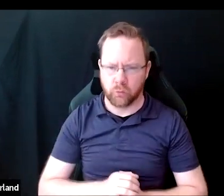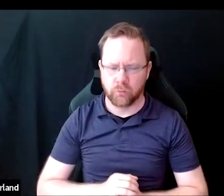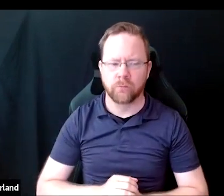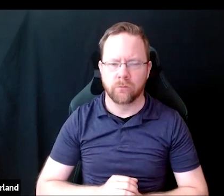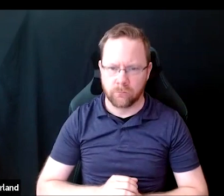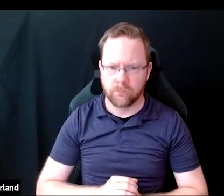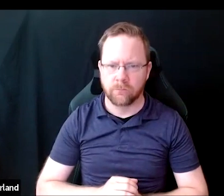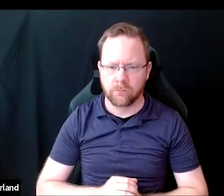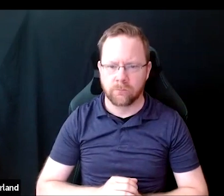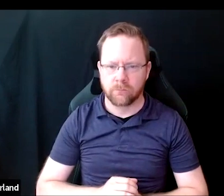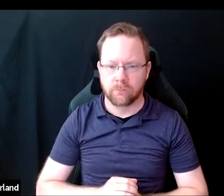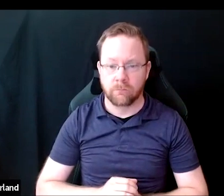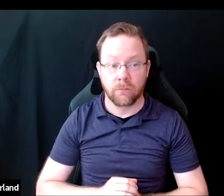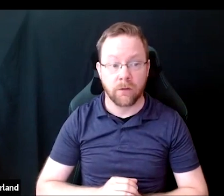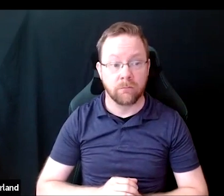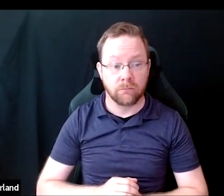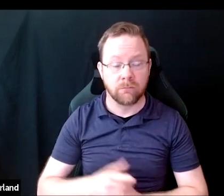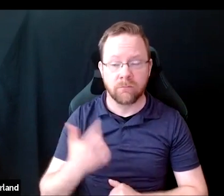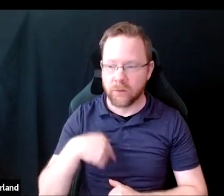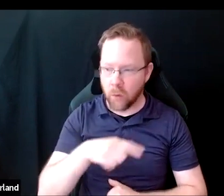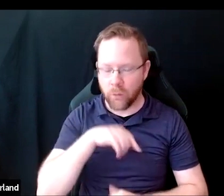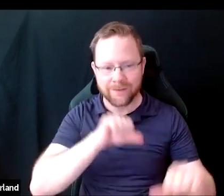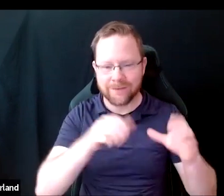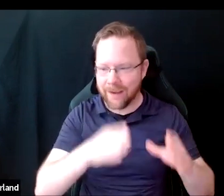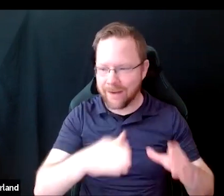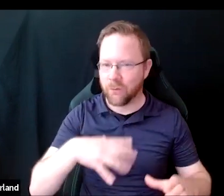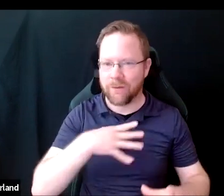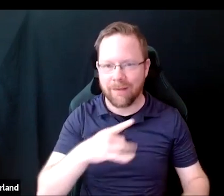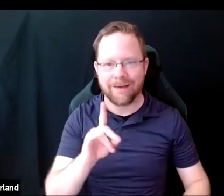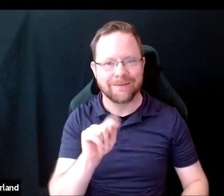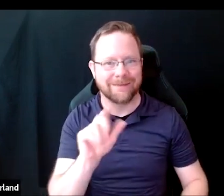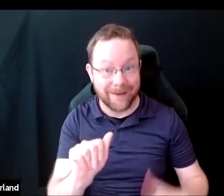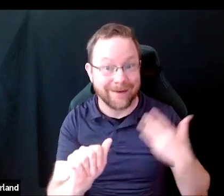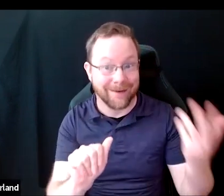We all are scientists, we like seeing data, and in the process of researching this project,